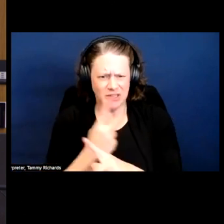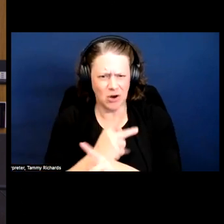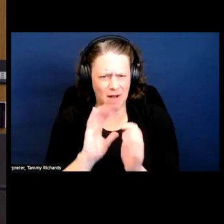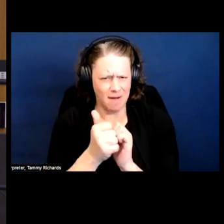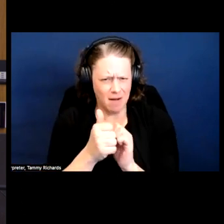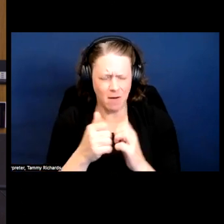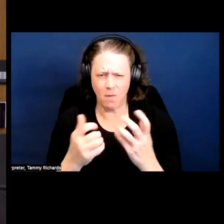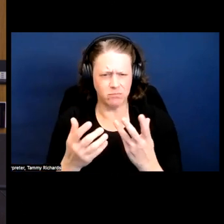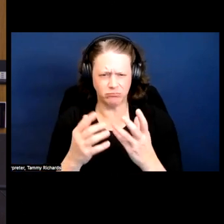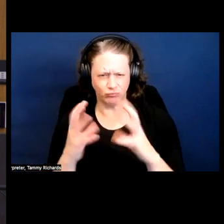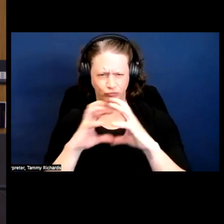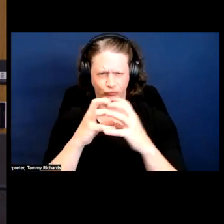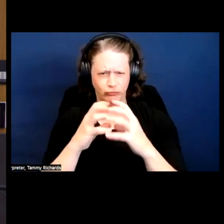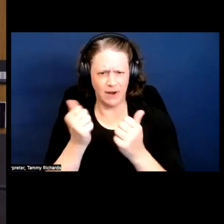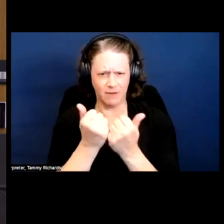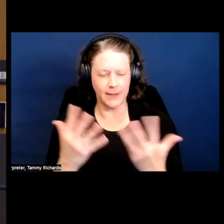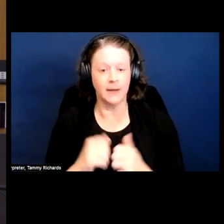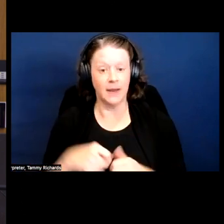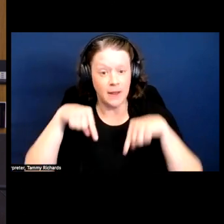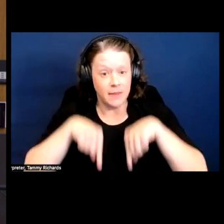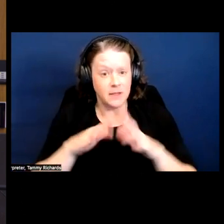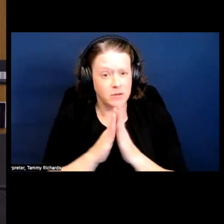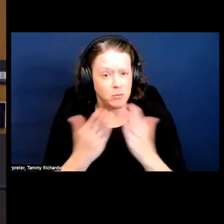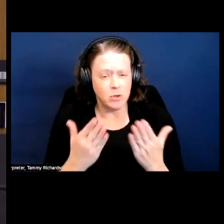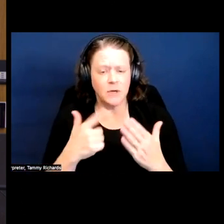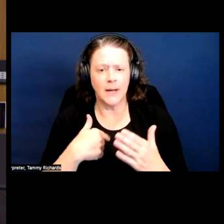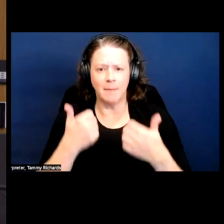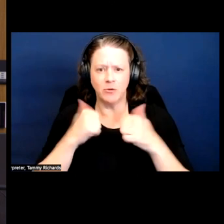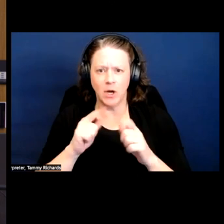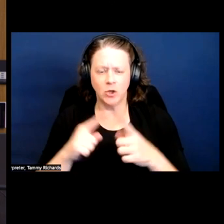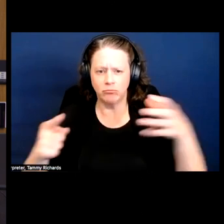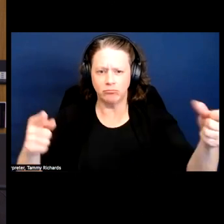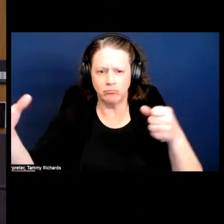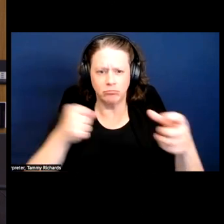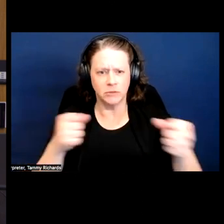But in particular for this book, I am really trying to bring more folks who do black studies